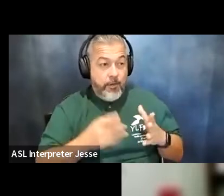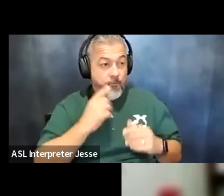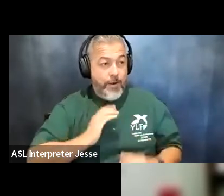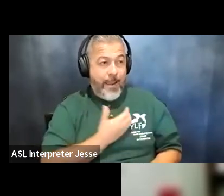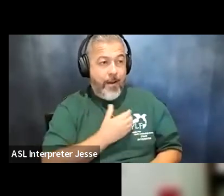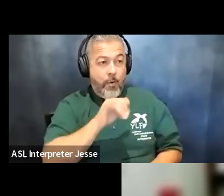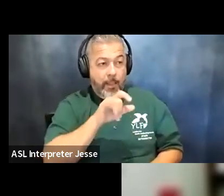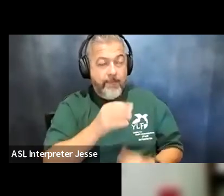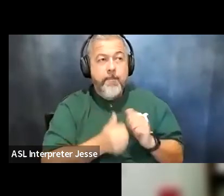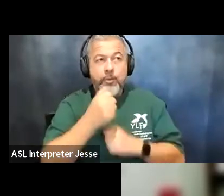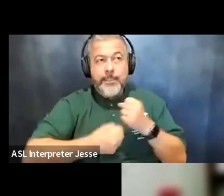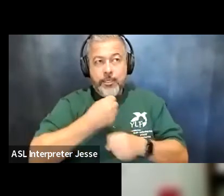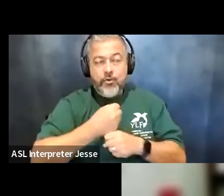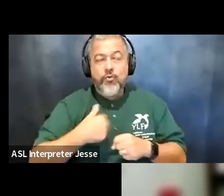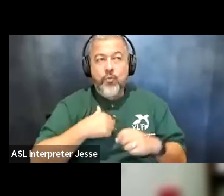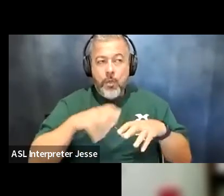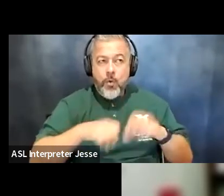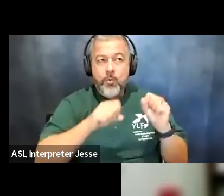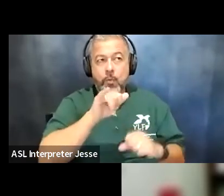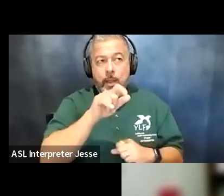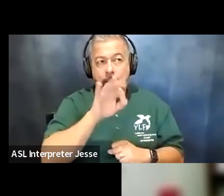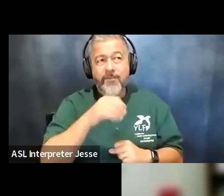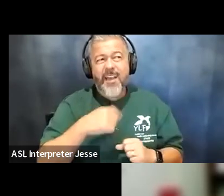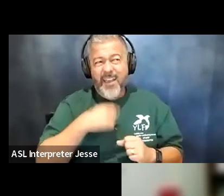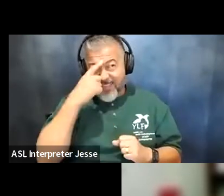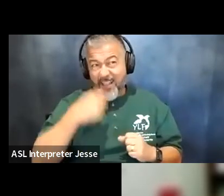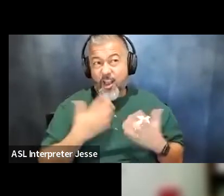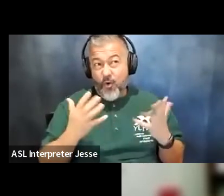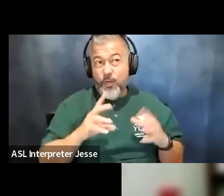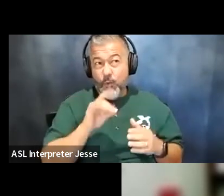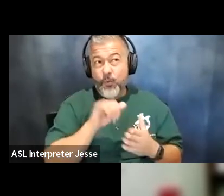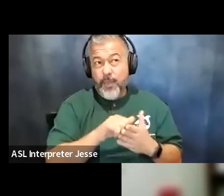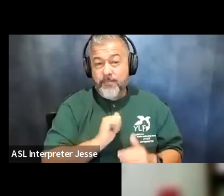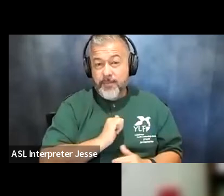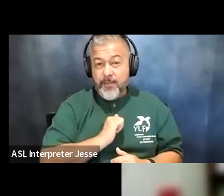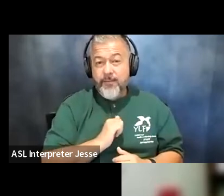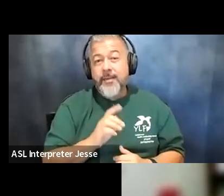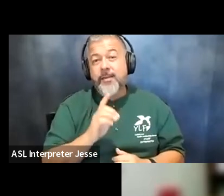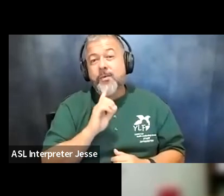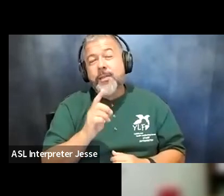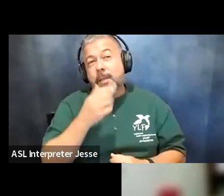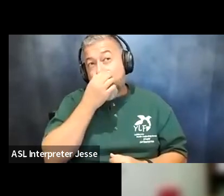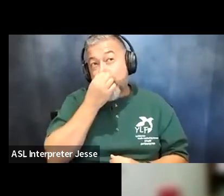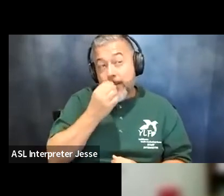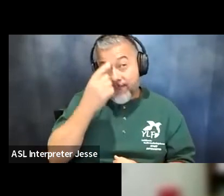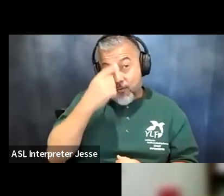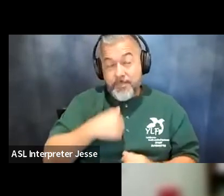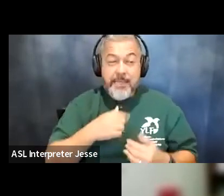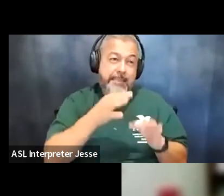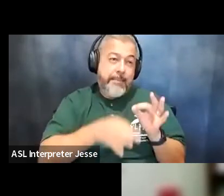our ylf i think i already do this um so it's pretty simple for me to answer this question